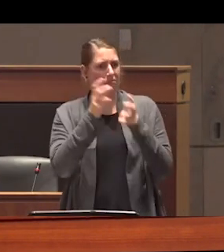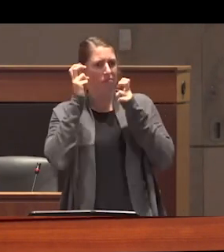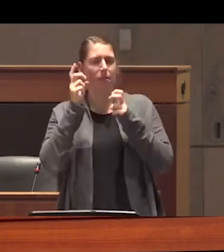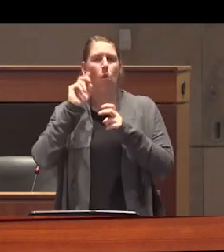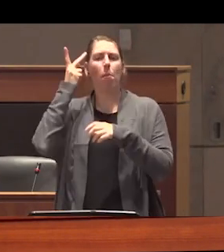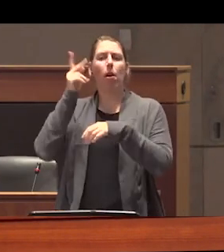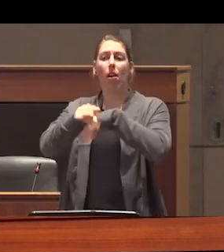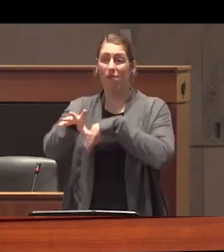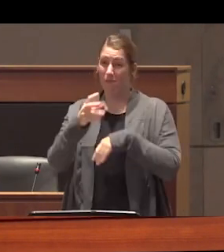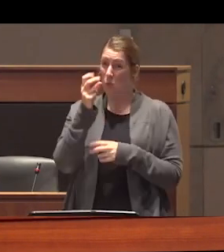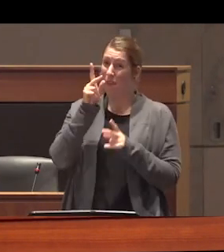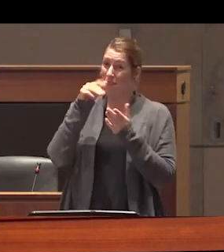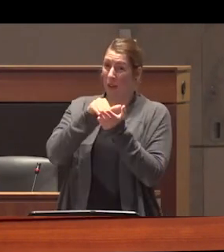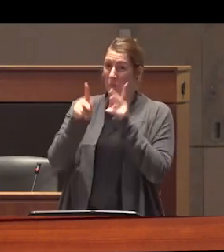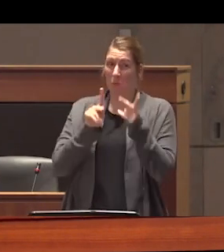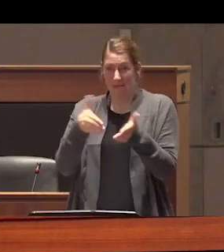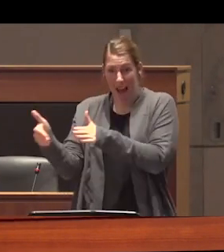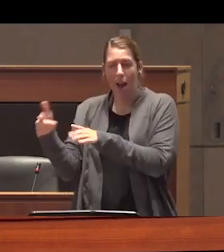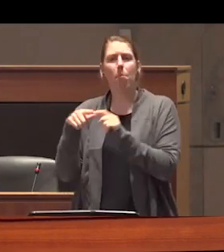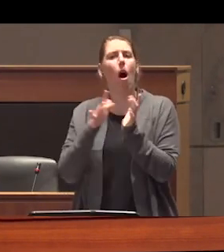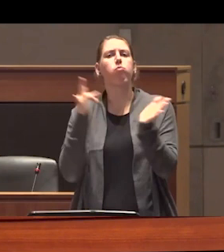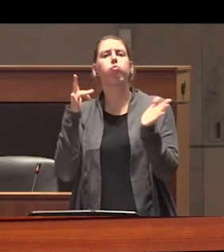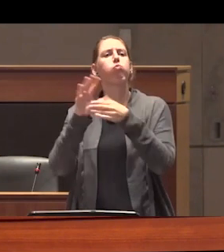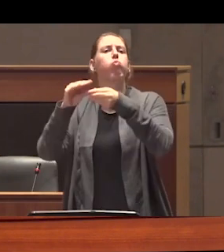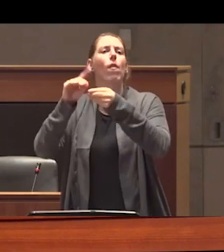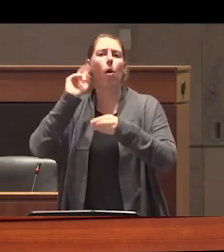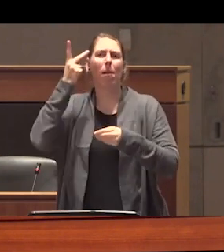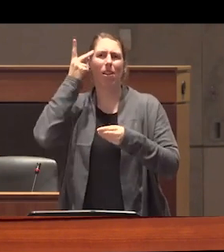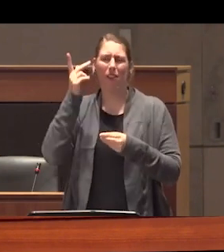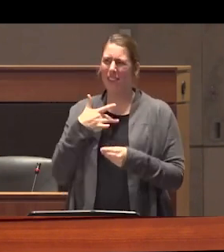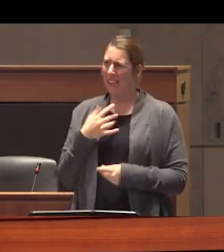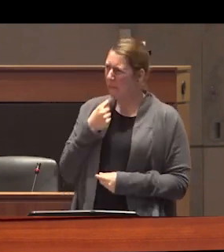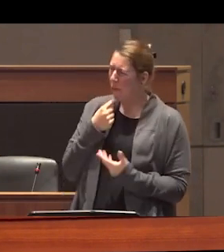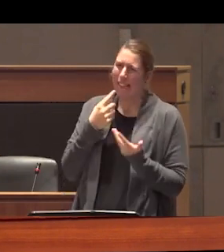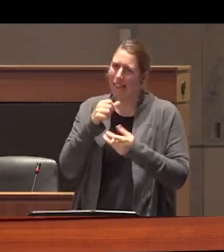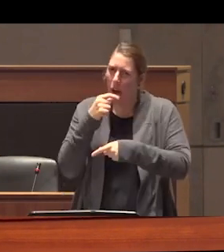of 12,000 people who have died disappointing is too soft a word for how I feel about that it's